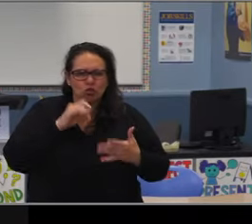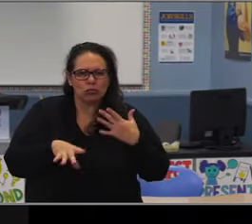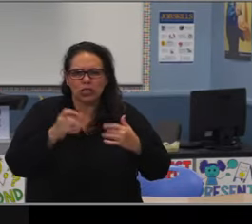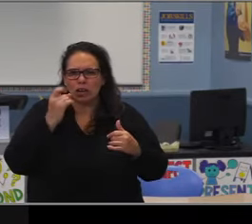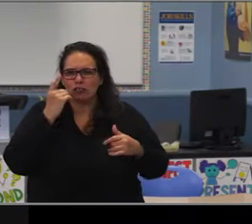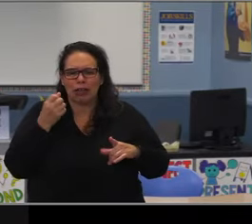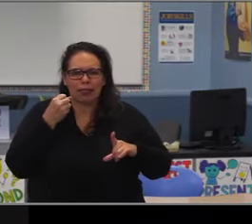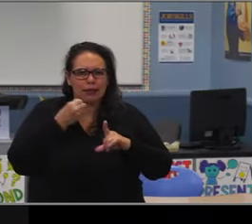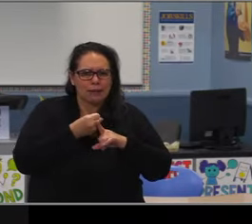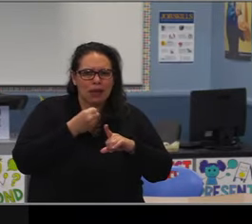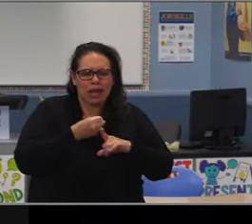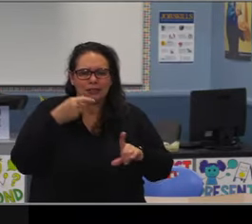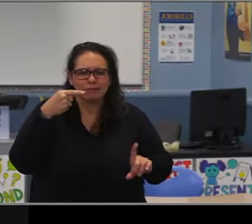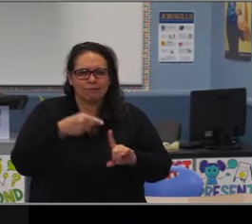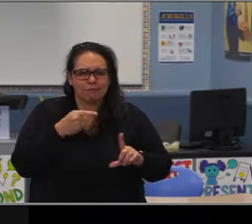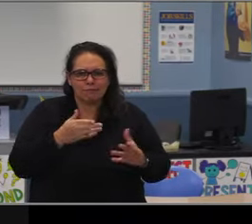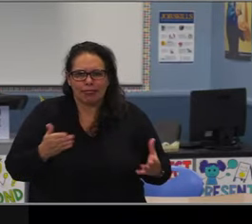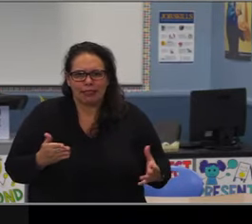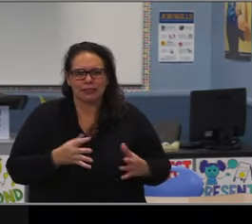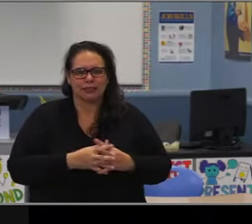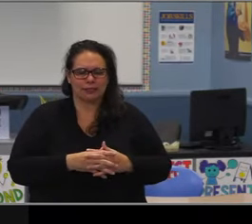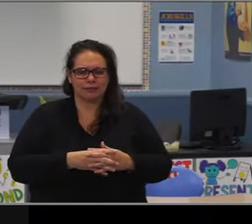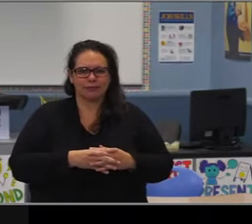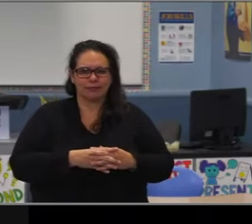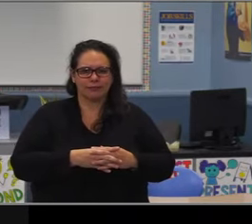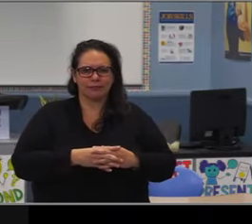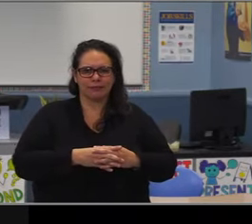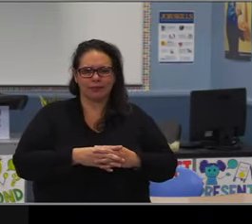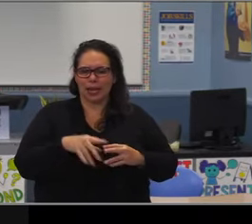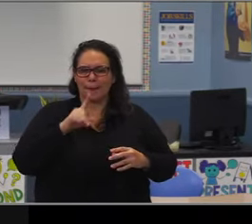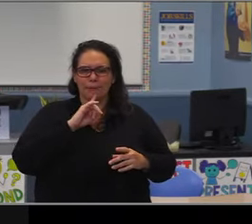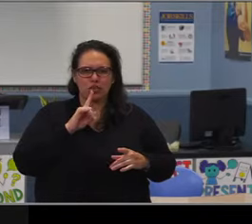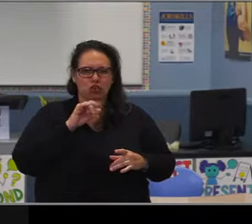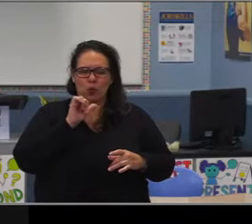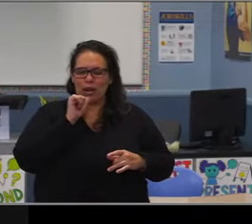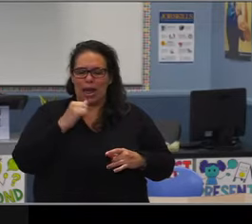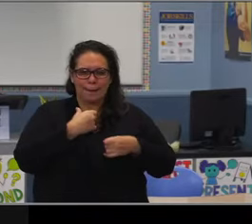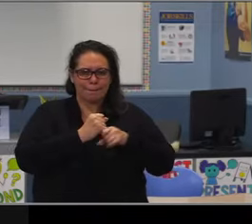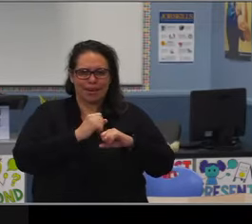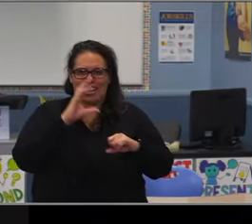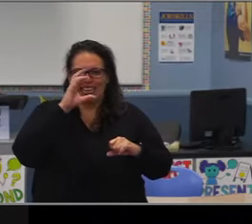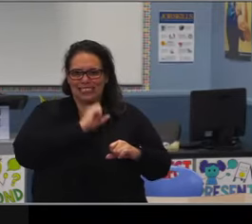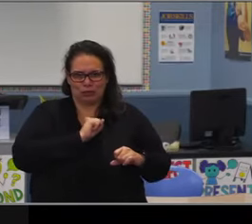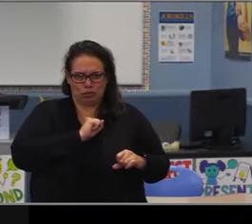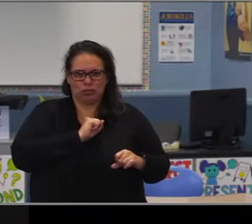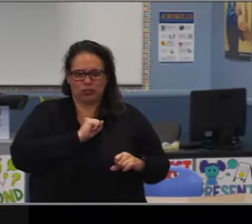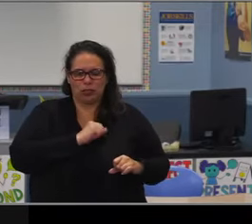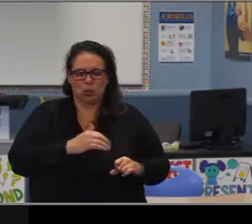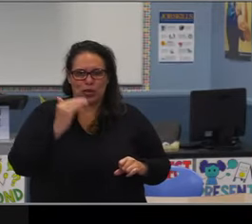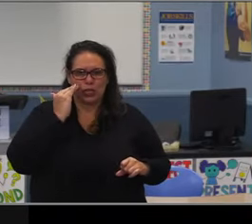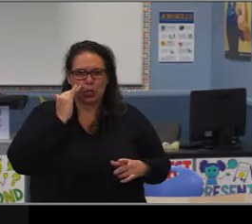given that a large percentage of those ELs are LatinX, right? So when we start having conversations